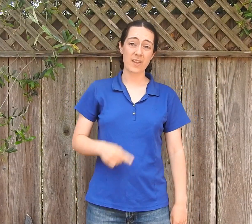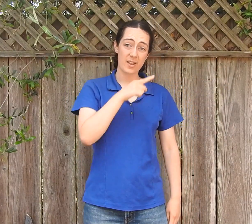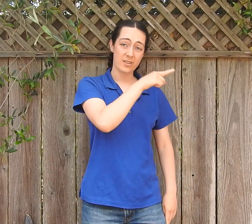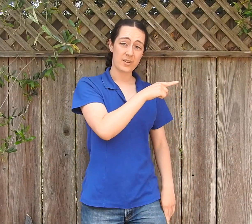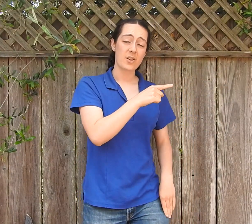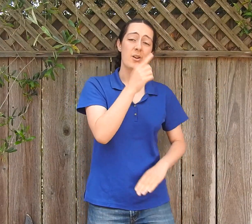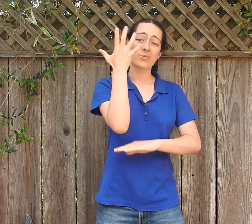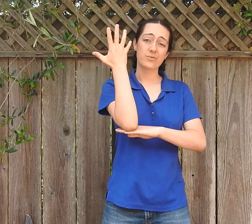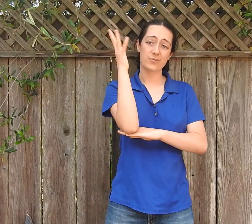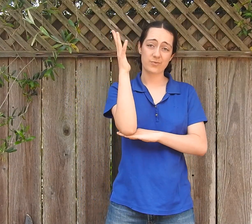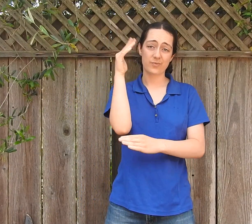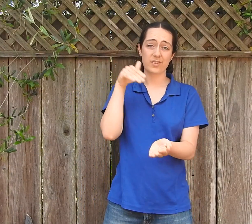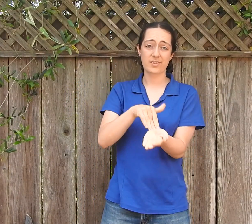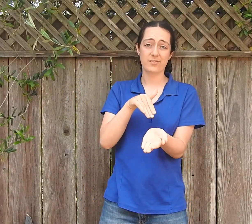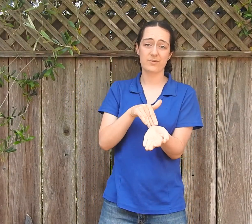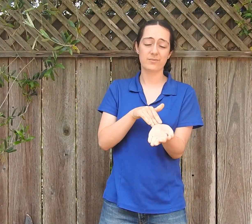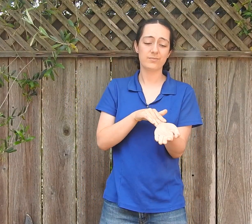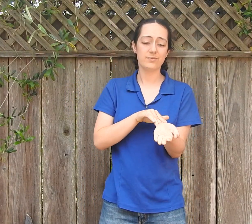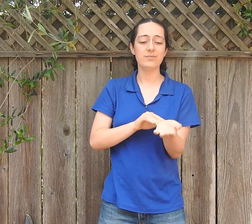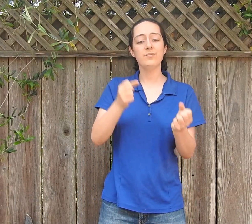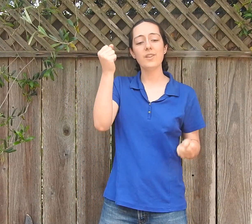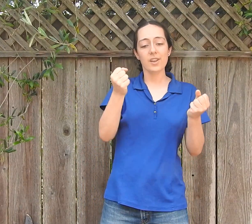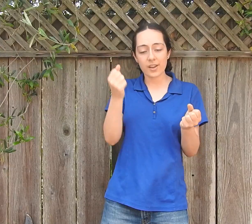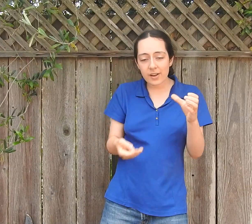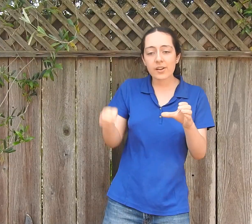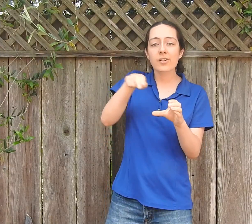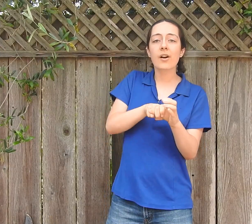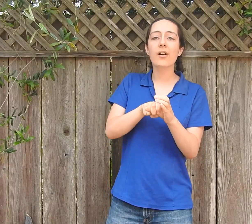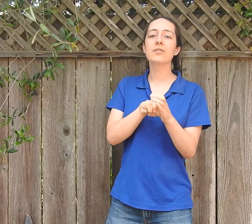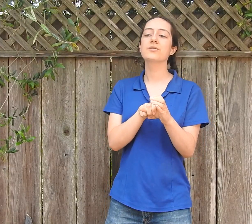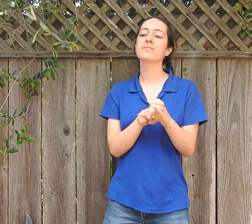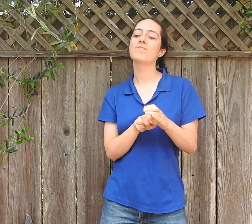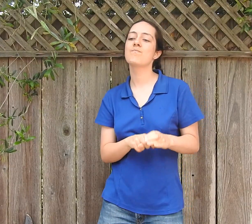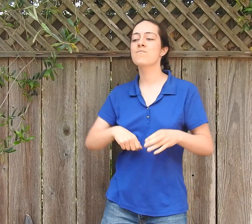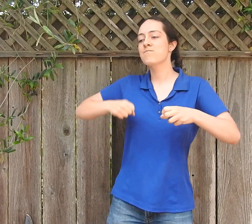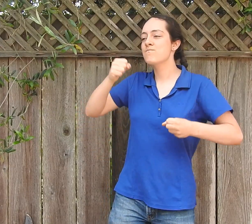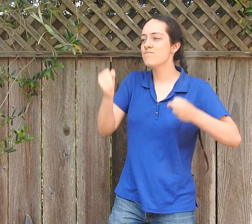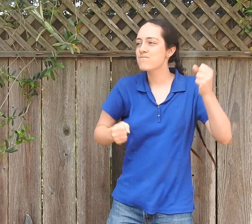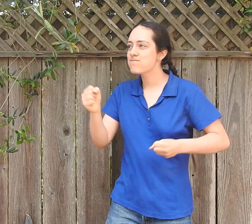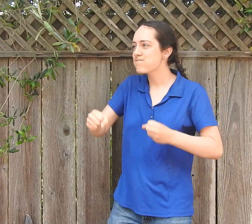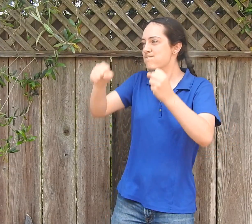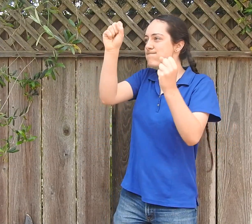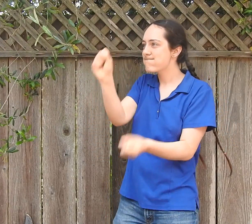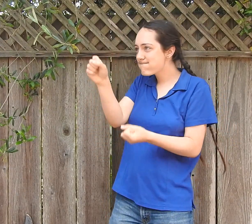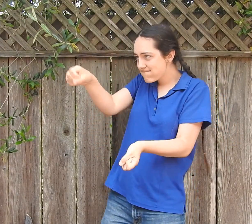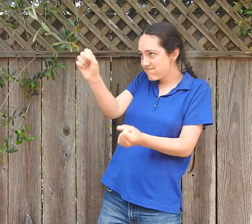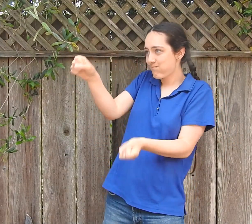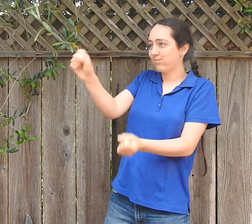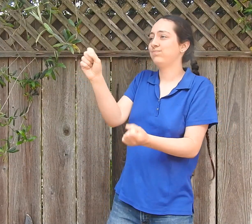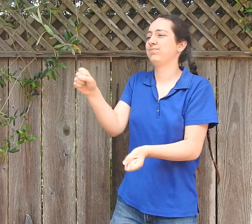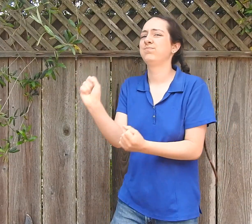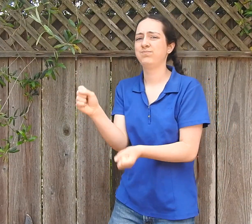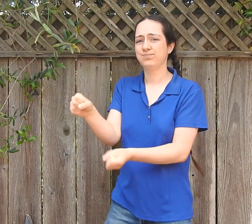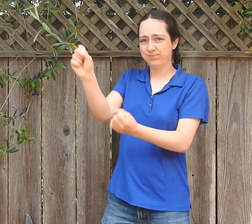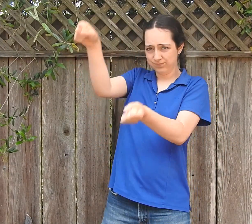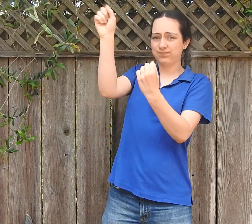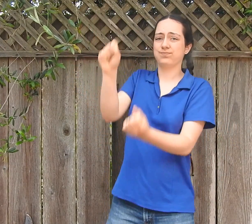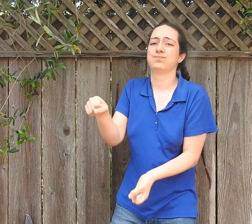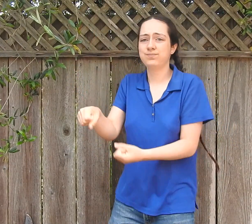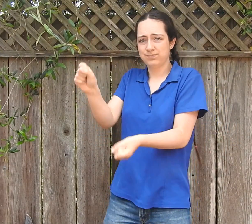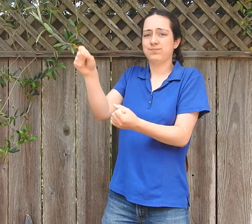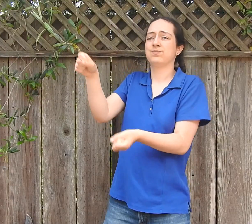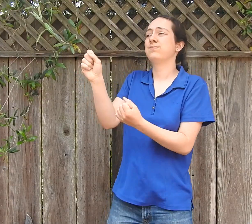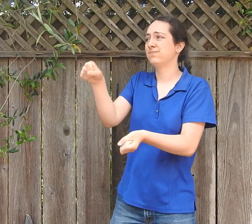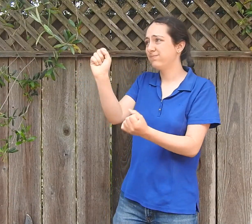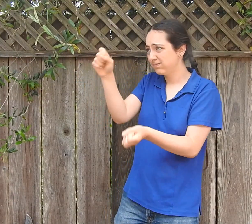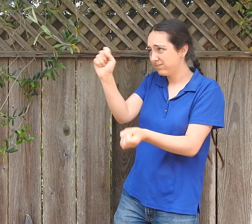The tree doctor gets in his car and drives through the forest. The drive is rough and bumpy.